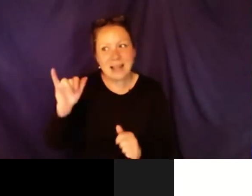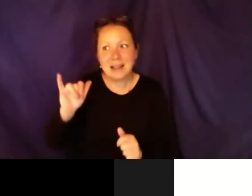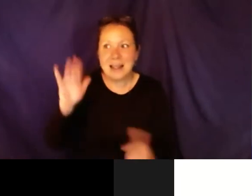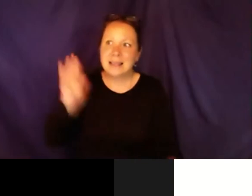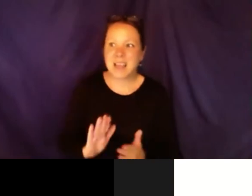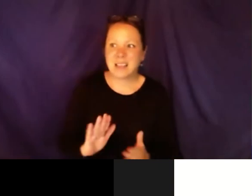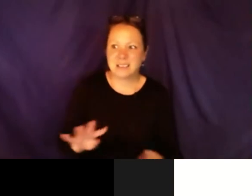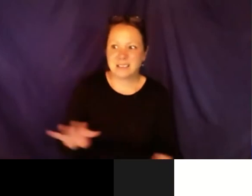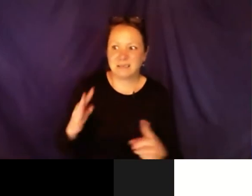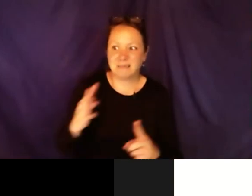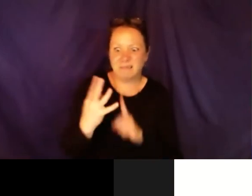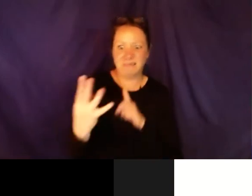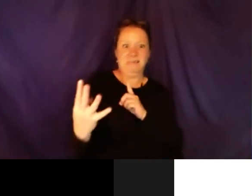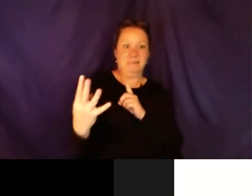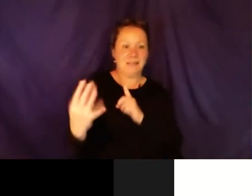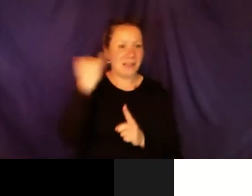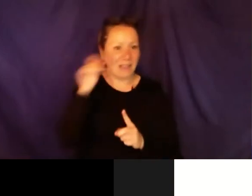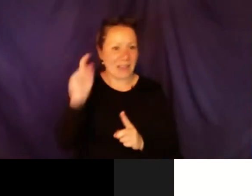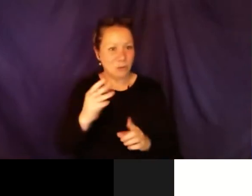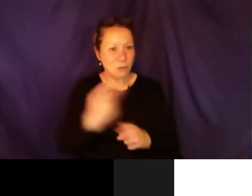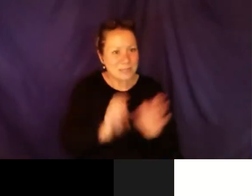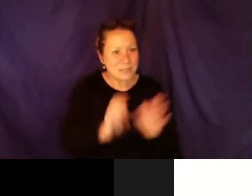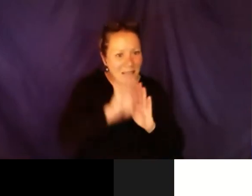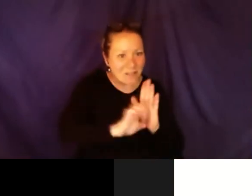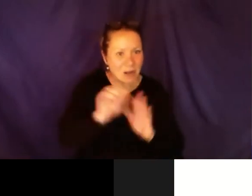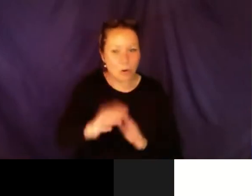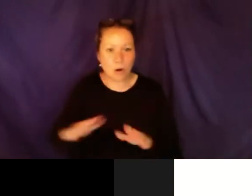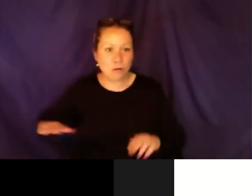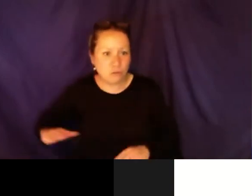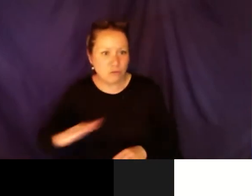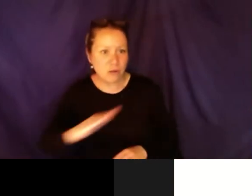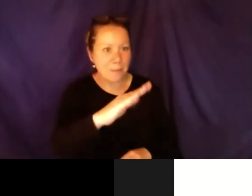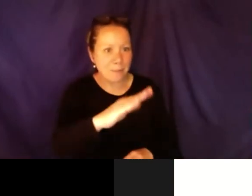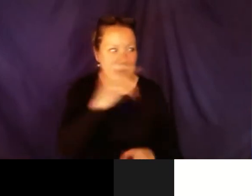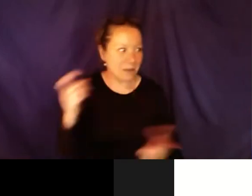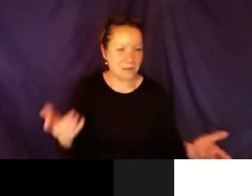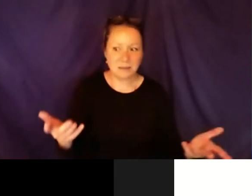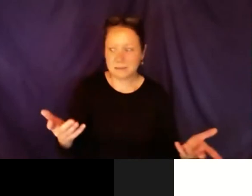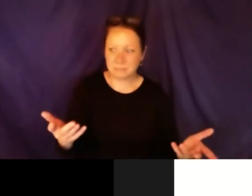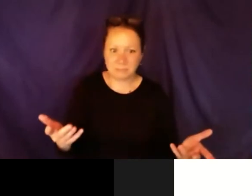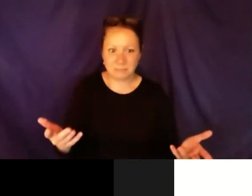also great for everybody. It makes people with disabilities feel less like alienated when they need to